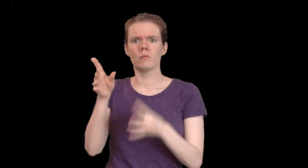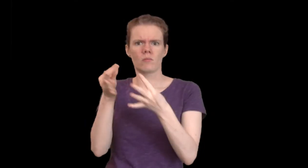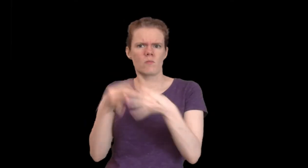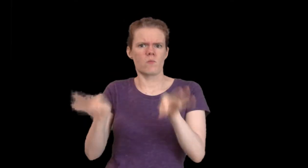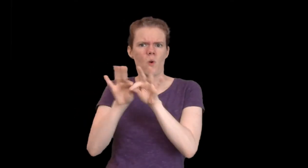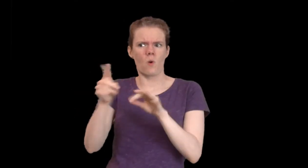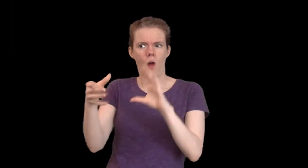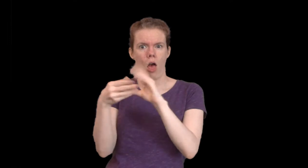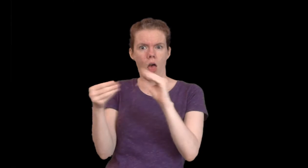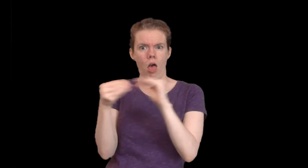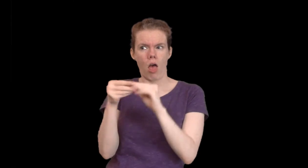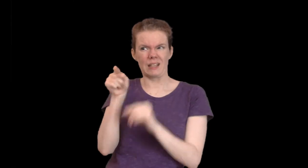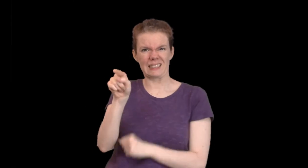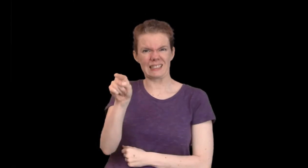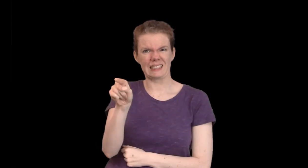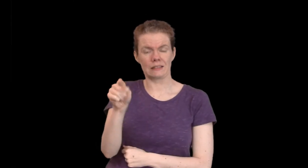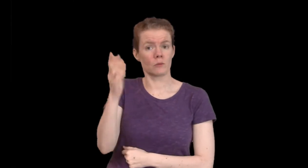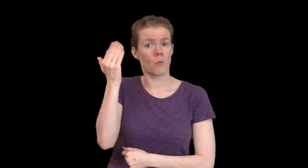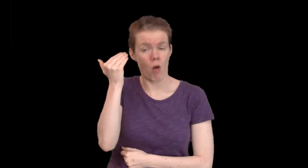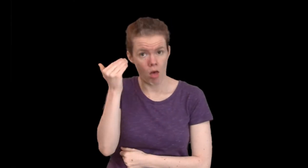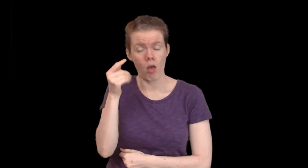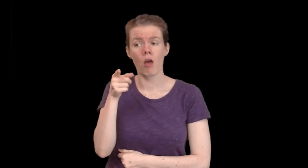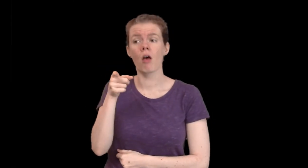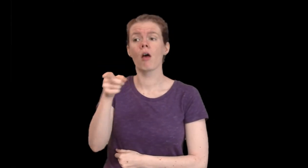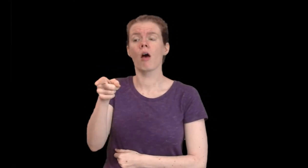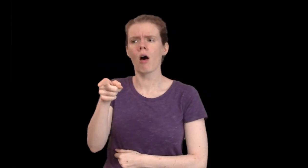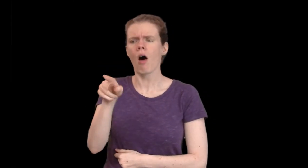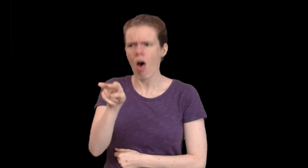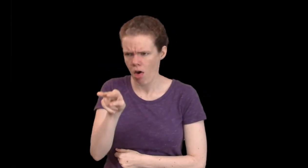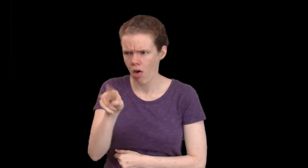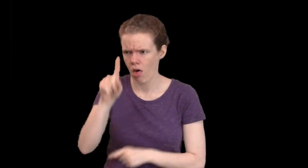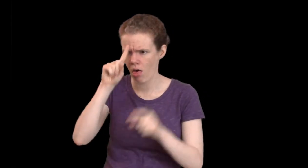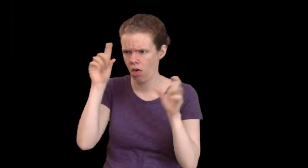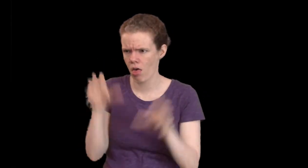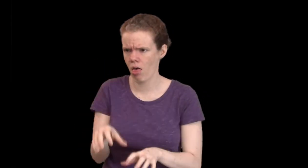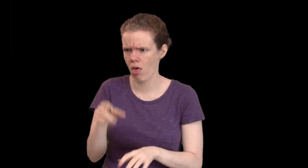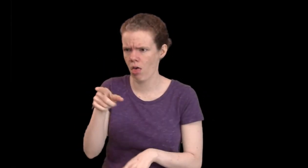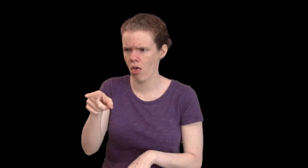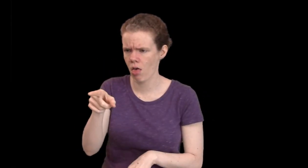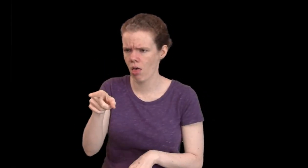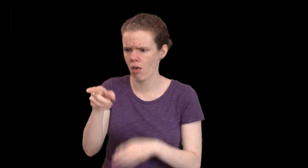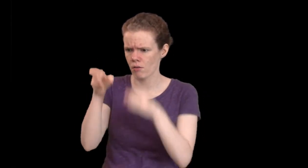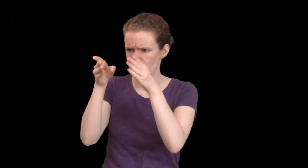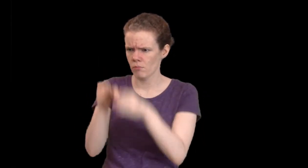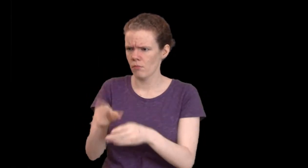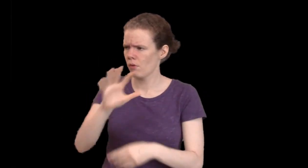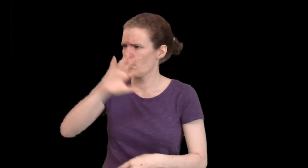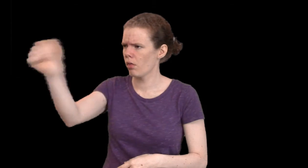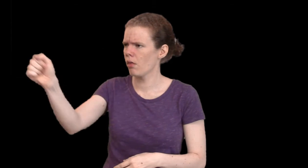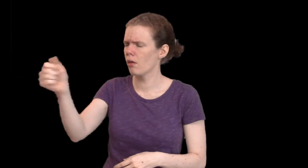Pay attention to those important comments. The Director was stunned that Patema left with Eiji.